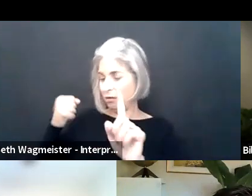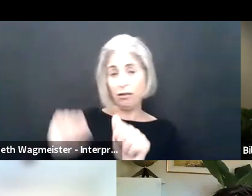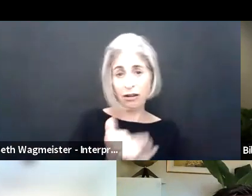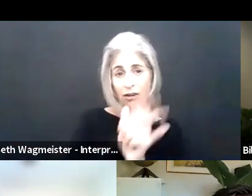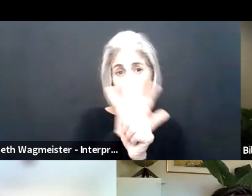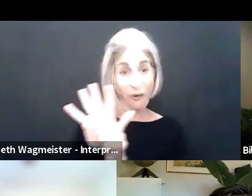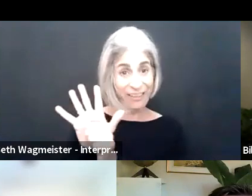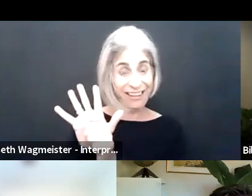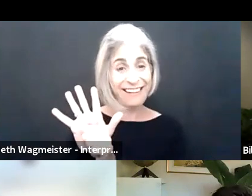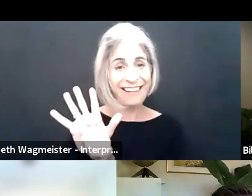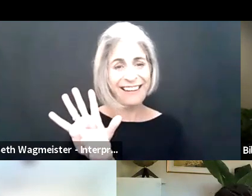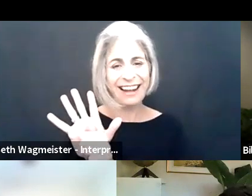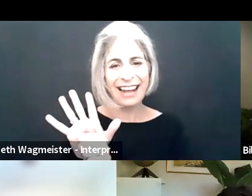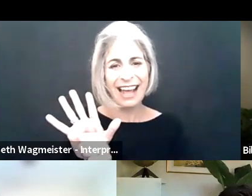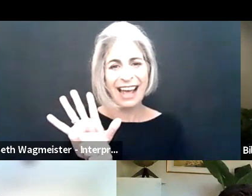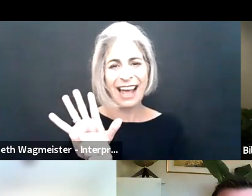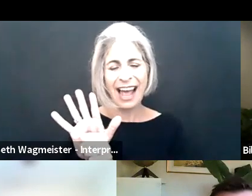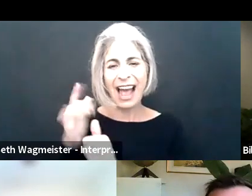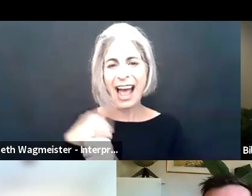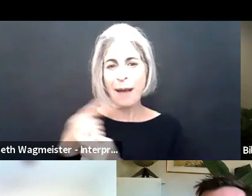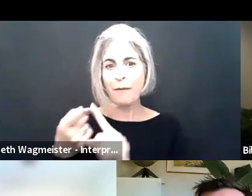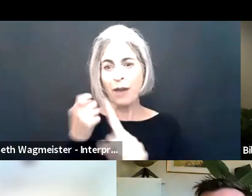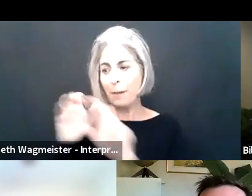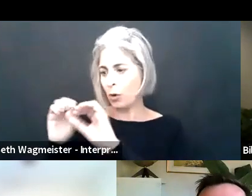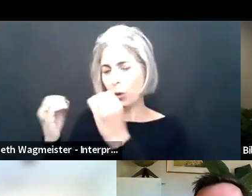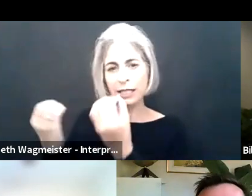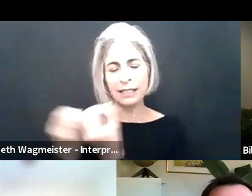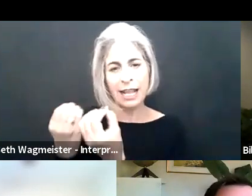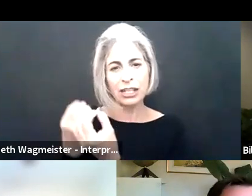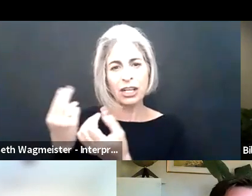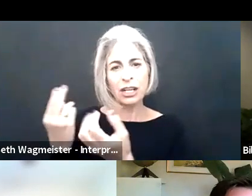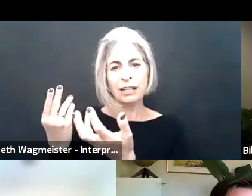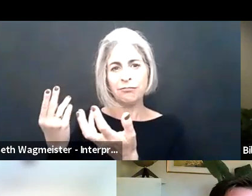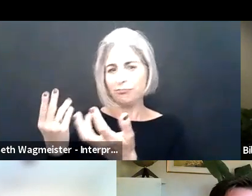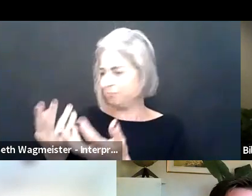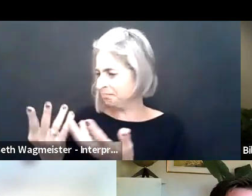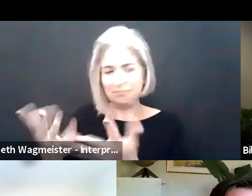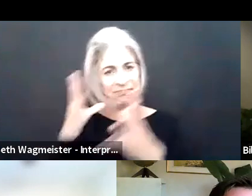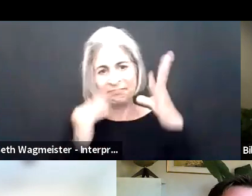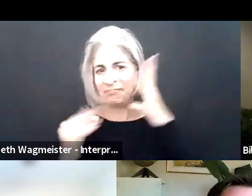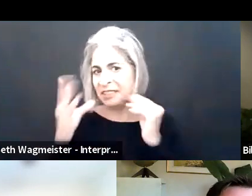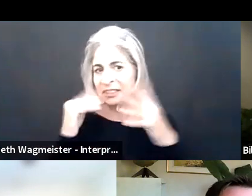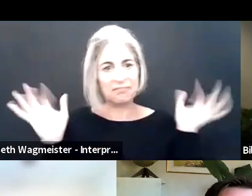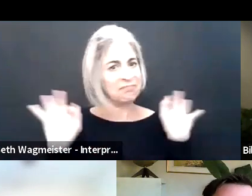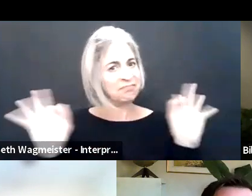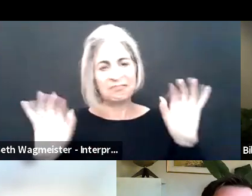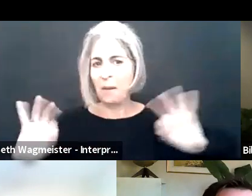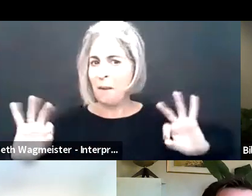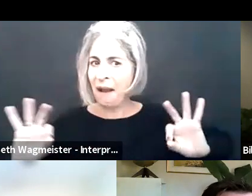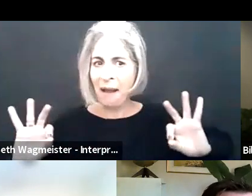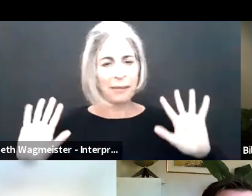So as someone that's home-worked for six years prior to covid hitting, I come from an organization that's used to